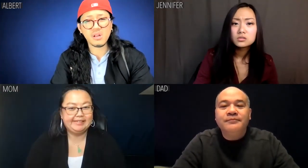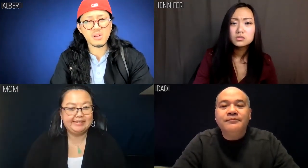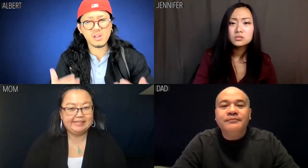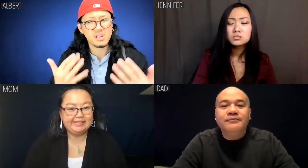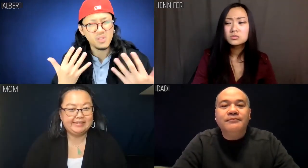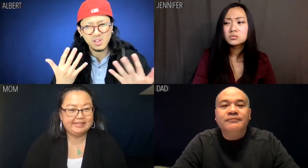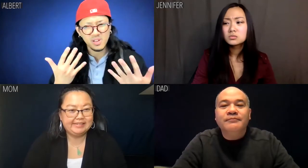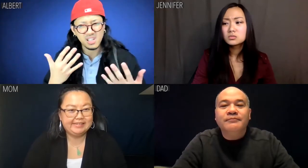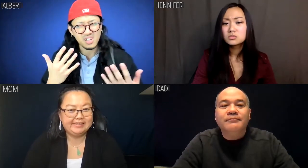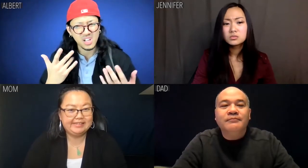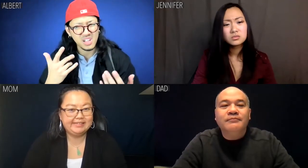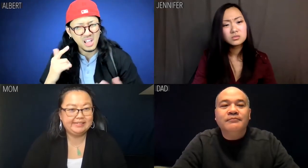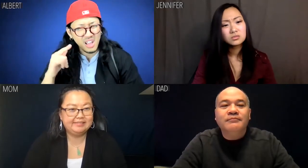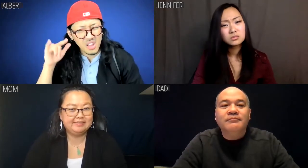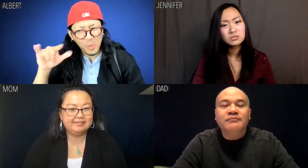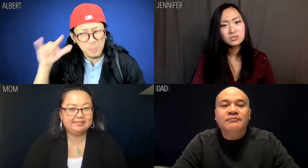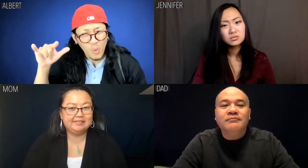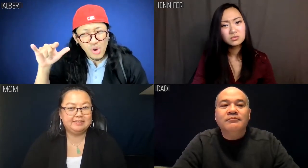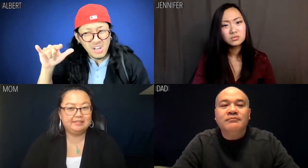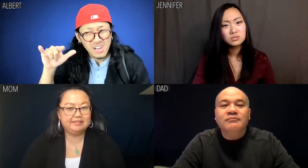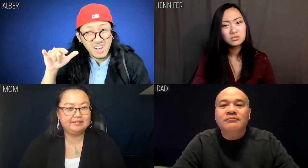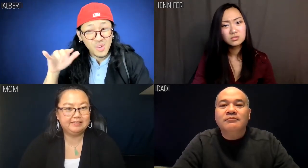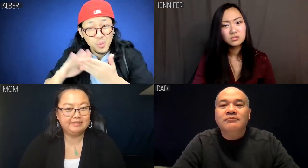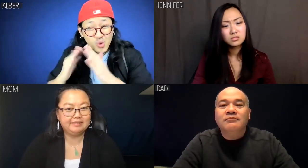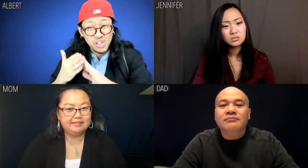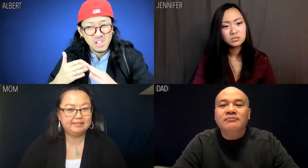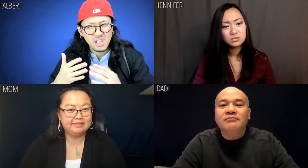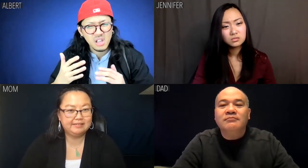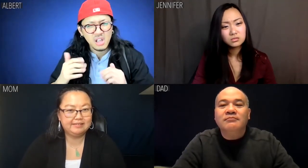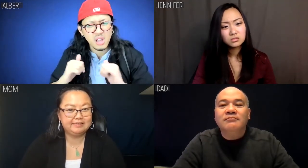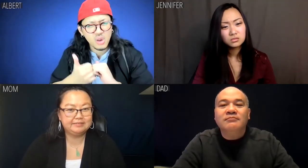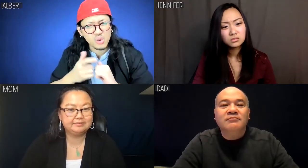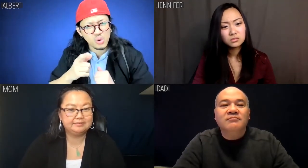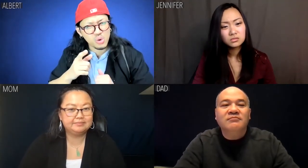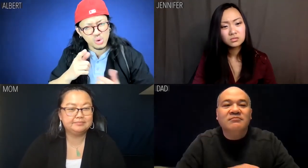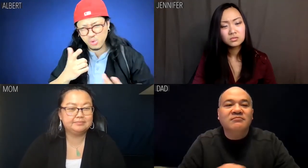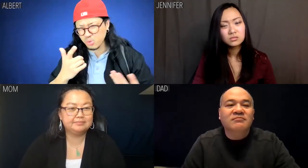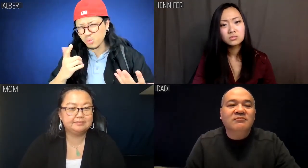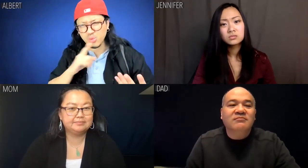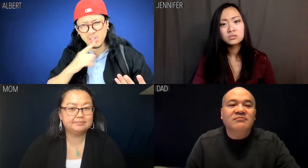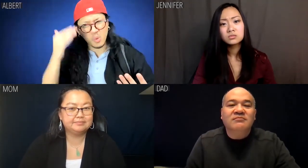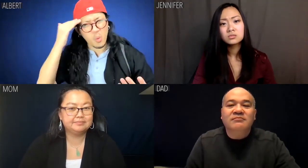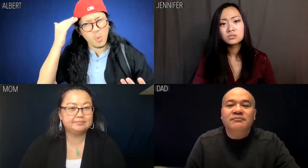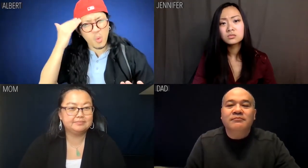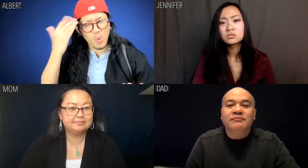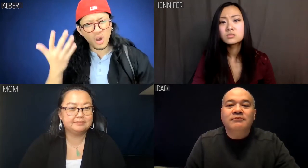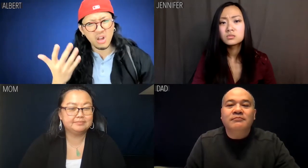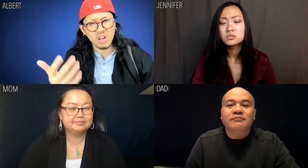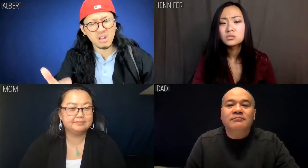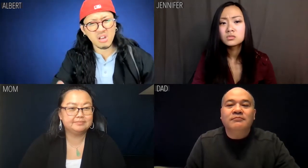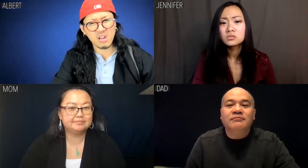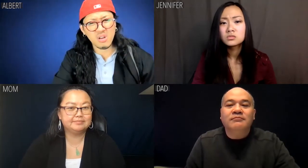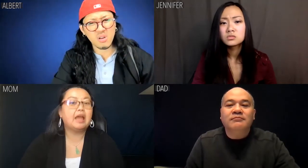Albert: Wait, the airport community? How did you really know?